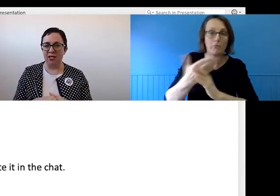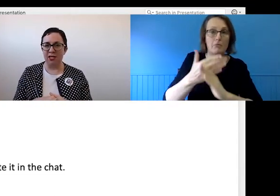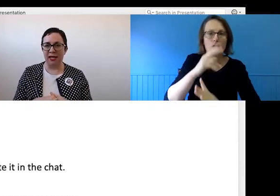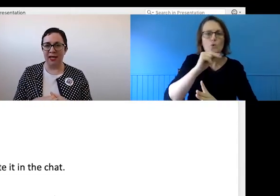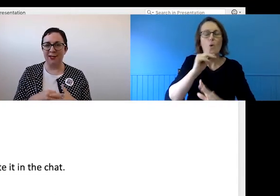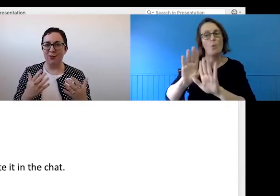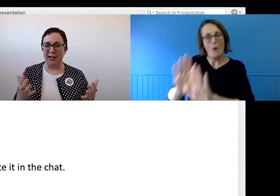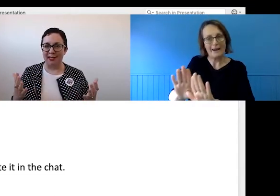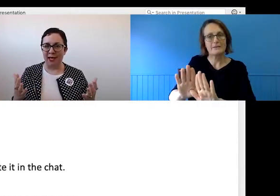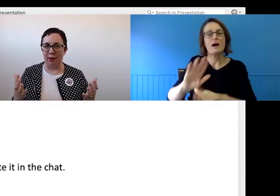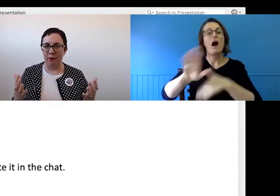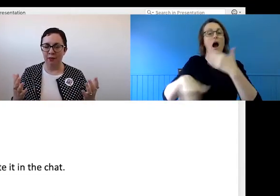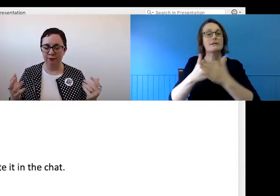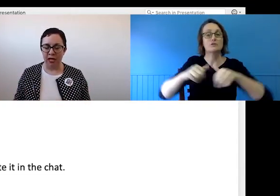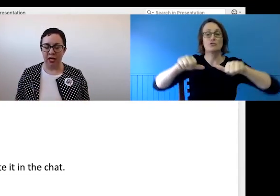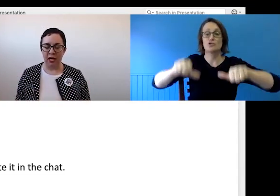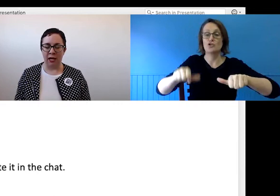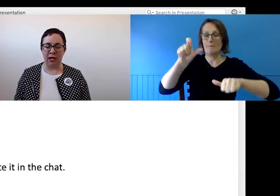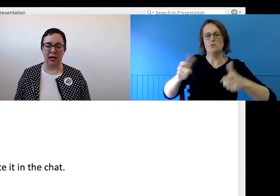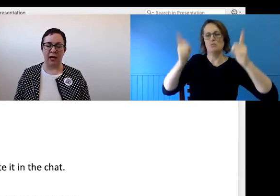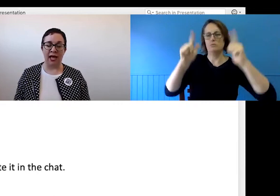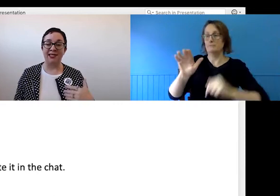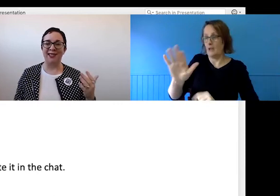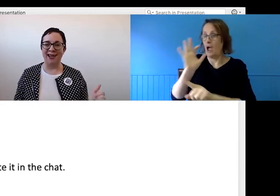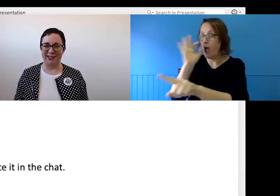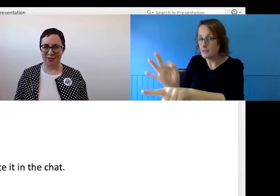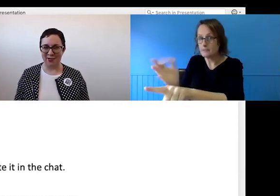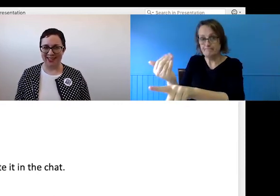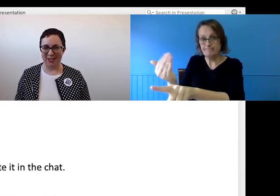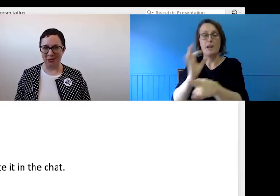To speak directly to camera and slightly slower than your